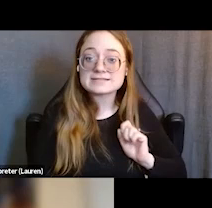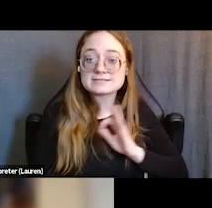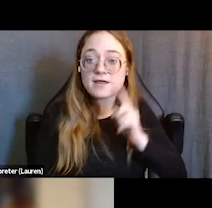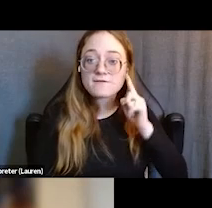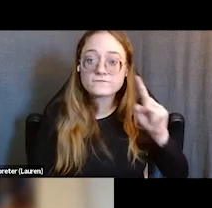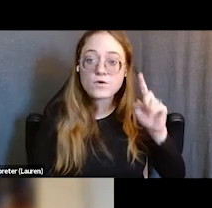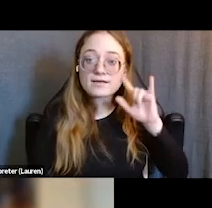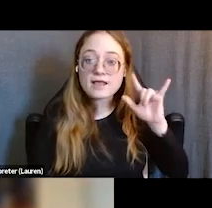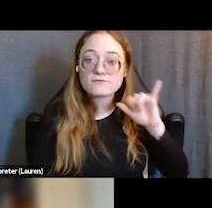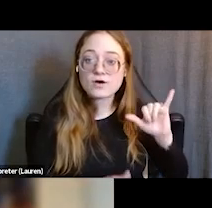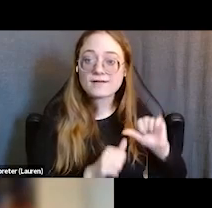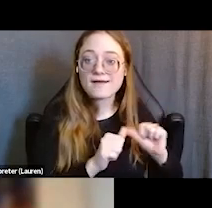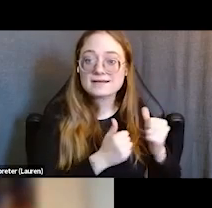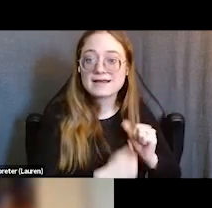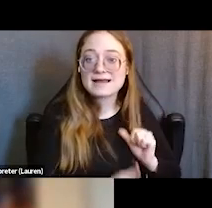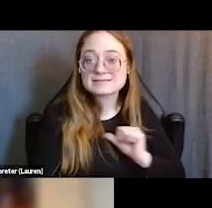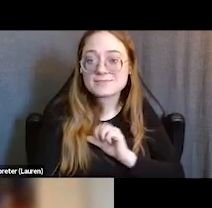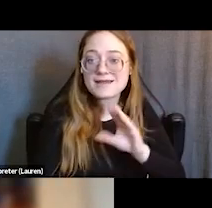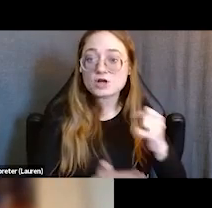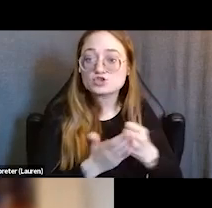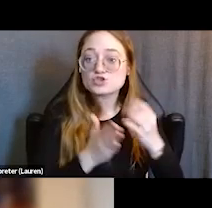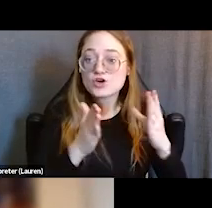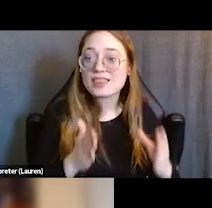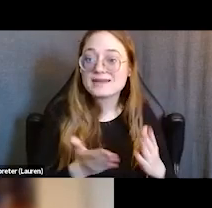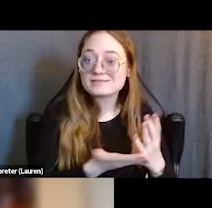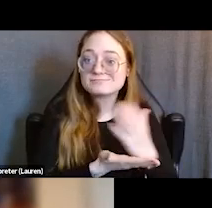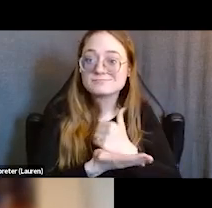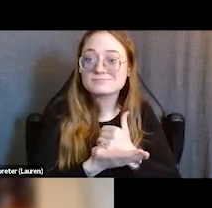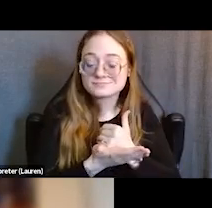and as a journalist covering electoral politics for so several periodicals.